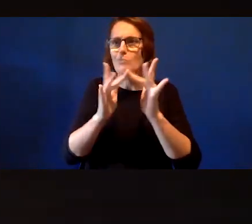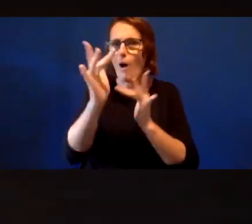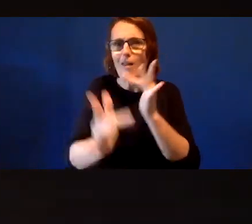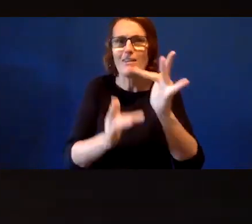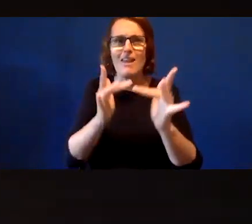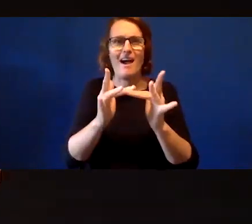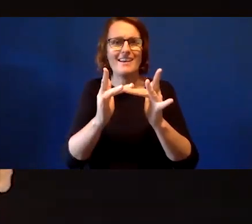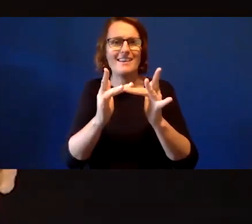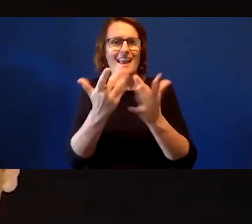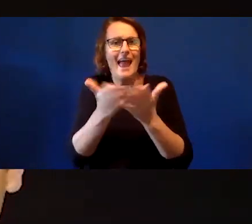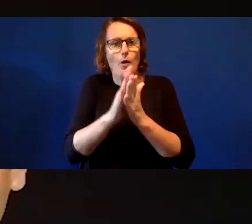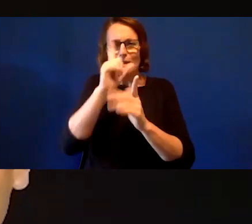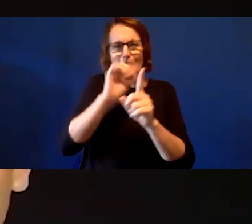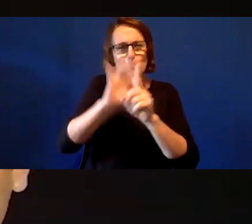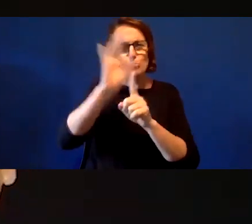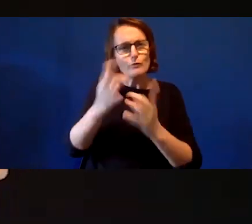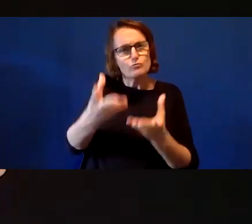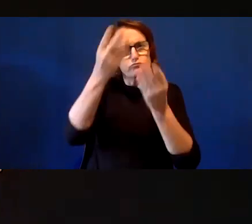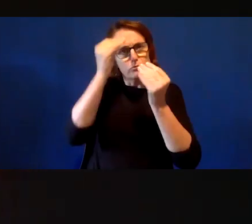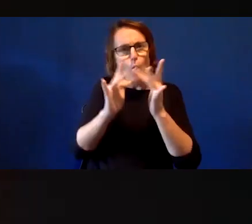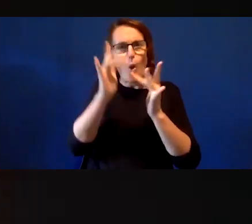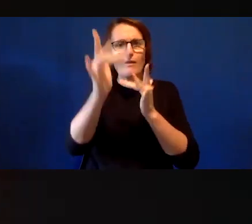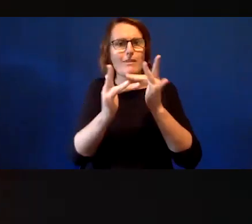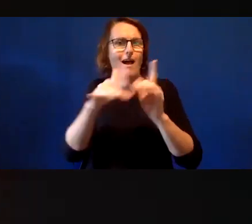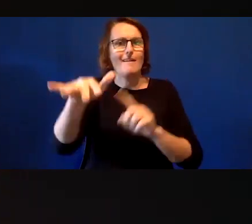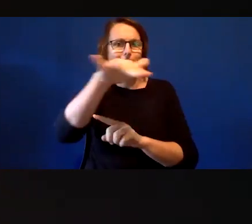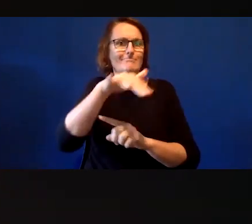to as many as you can and please share this opportunity with others.